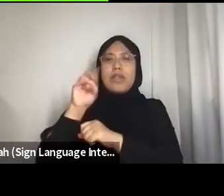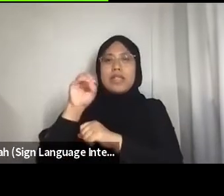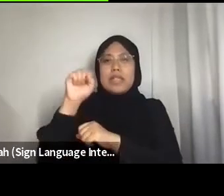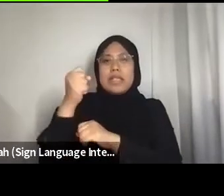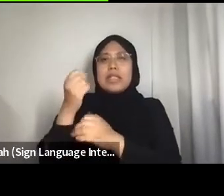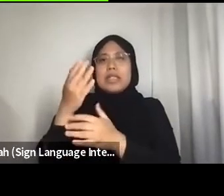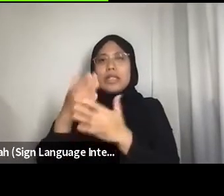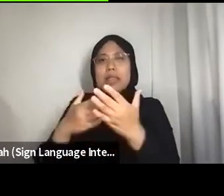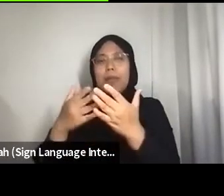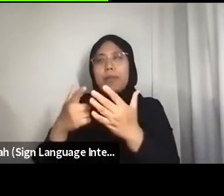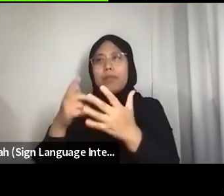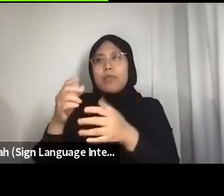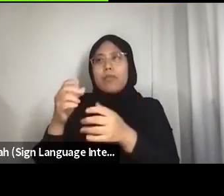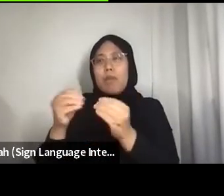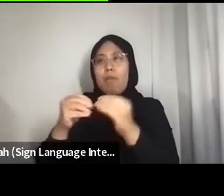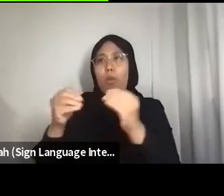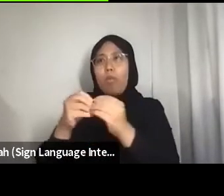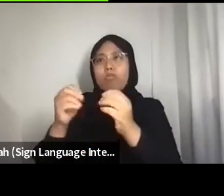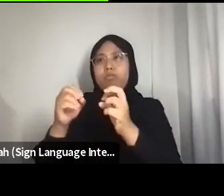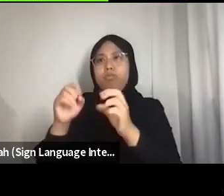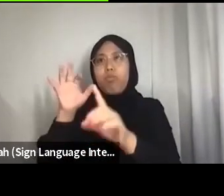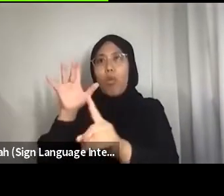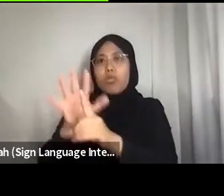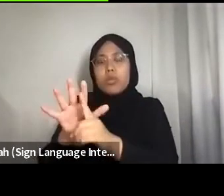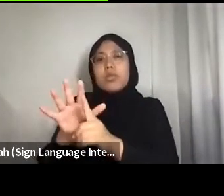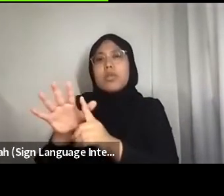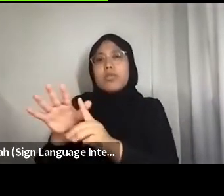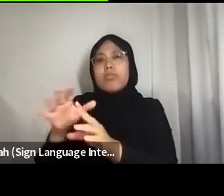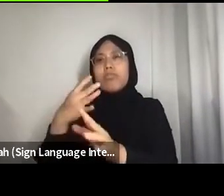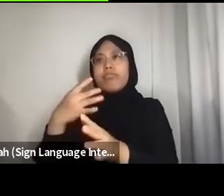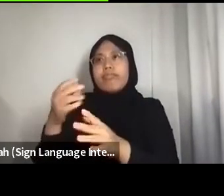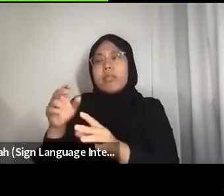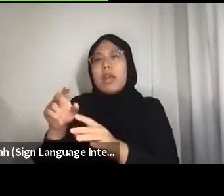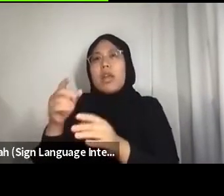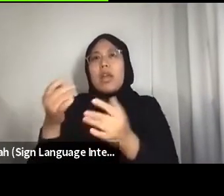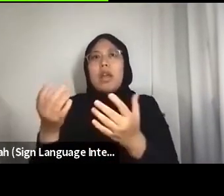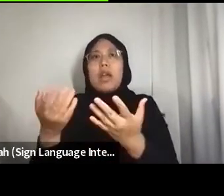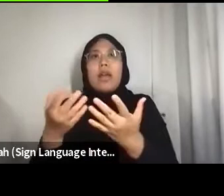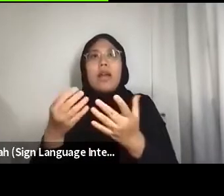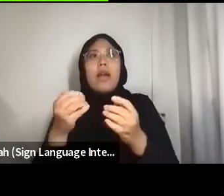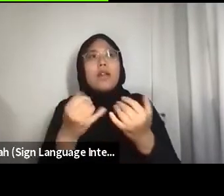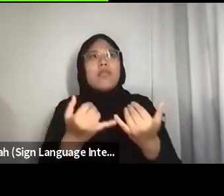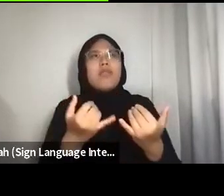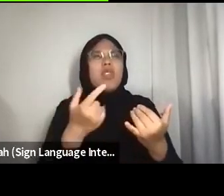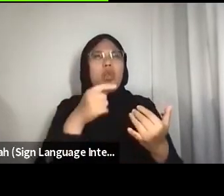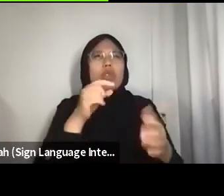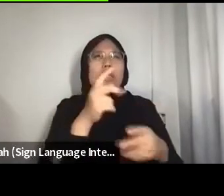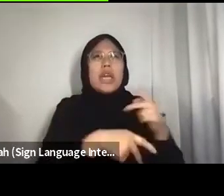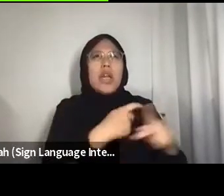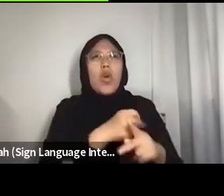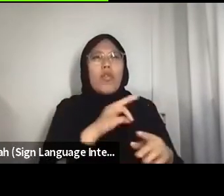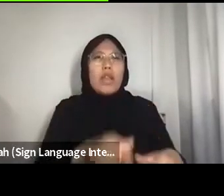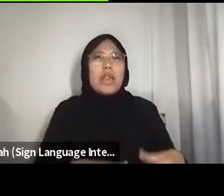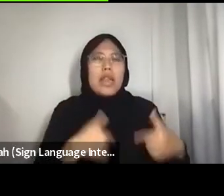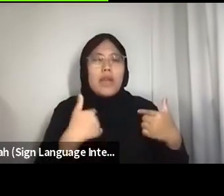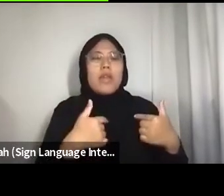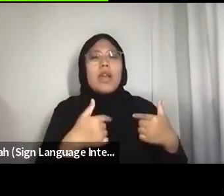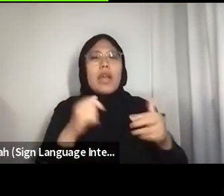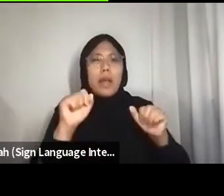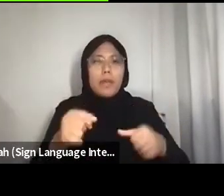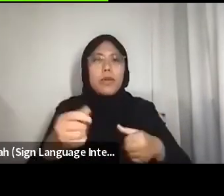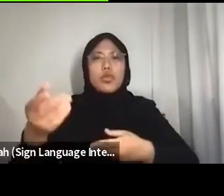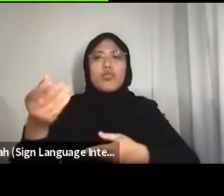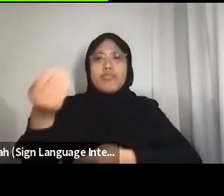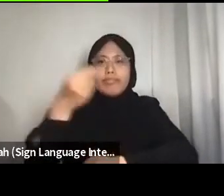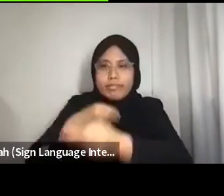I think these kinds of ways of living, with reciprocity towards the earth, with care, with love towards the earth–